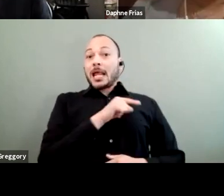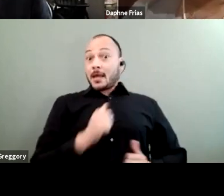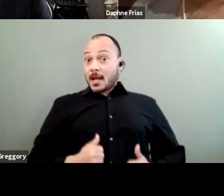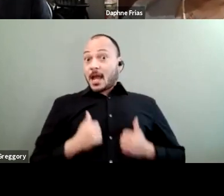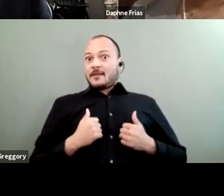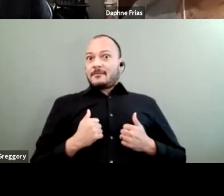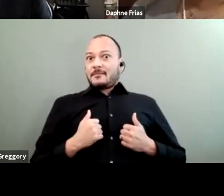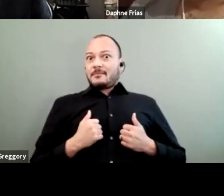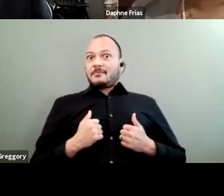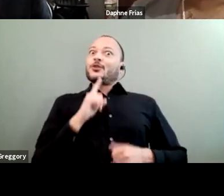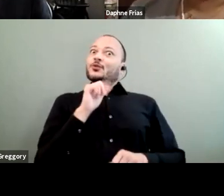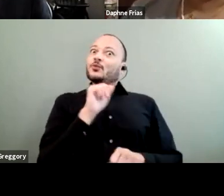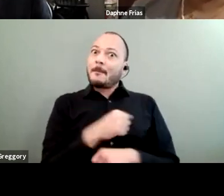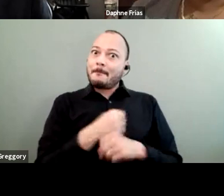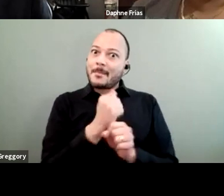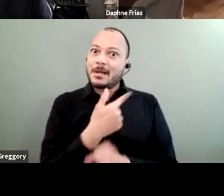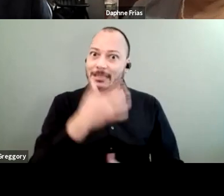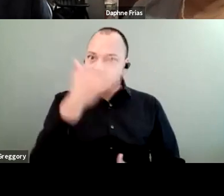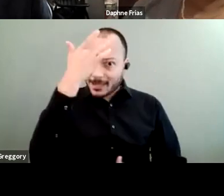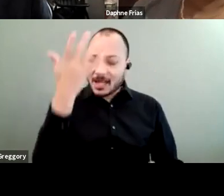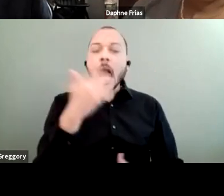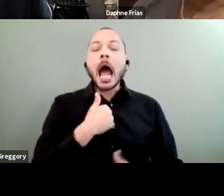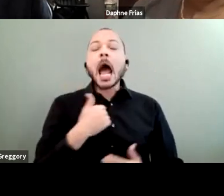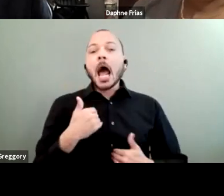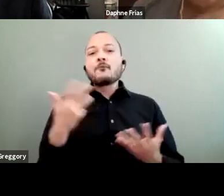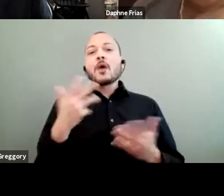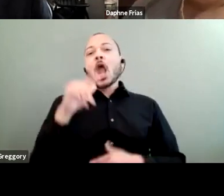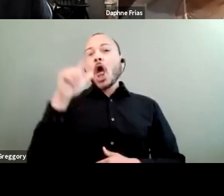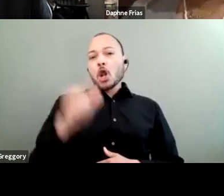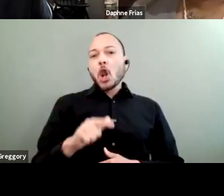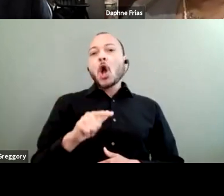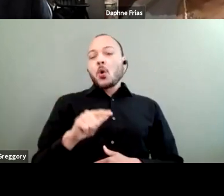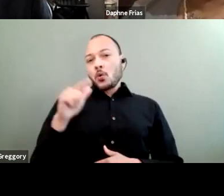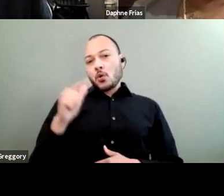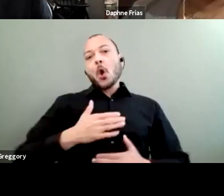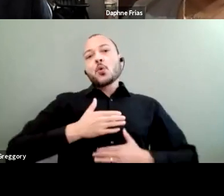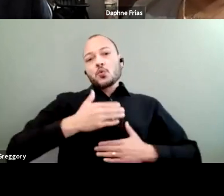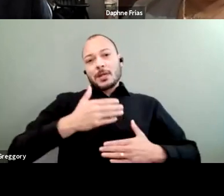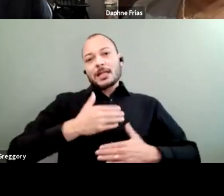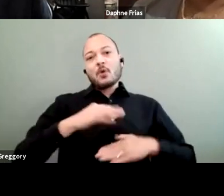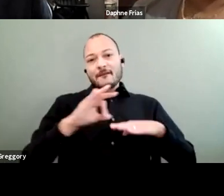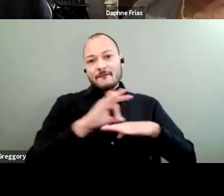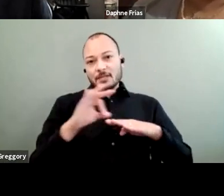I have very low respiratory function due to multiple respiratory illnesses,